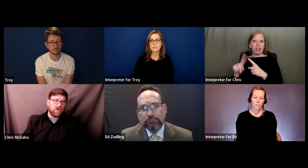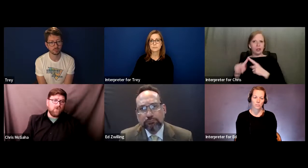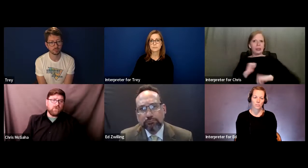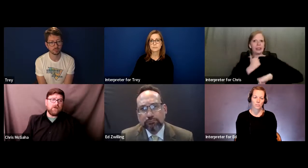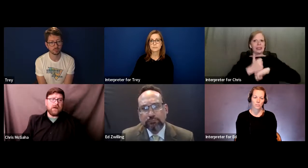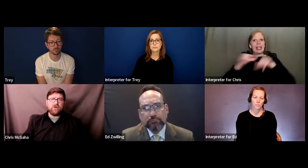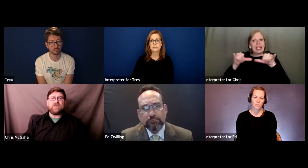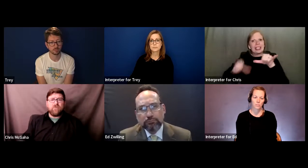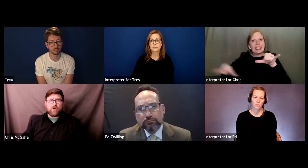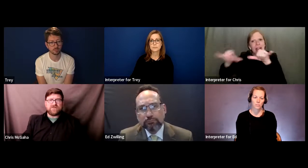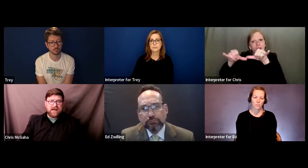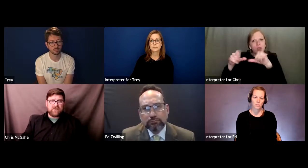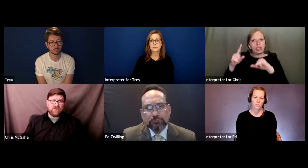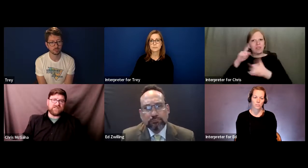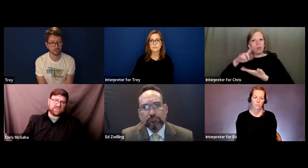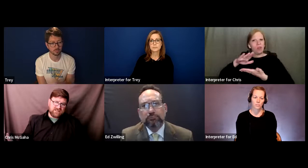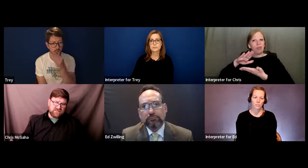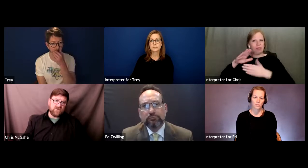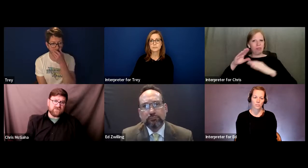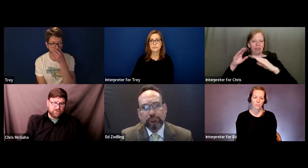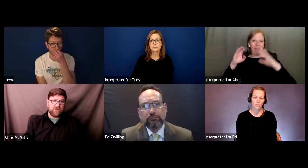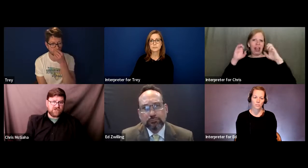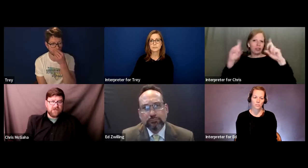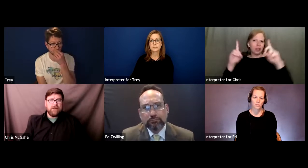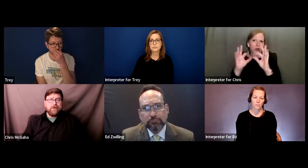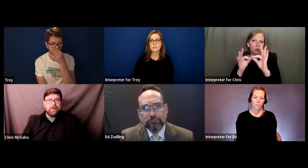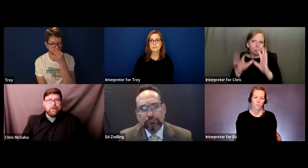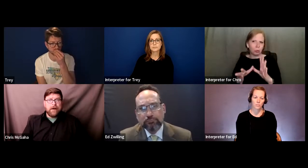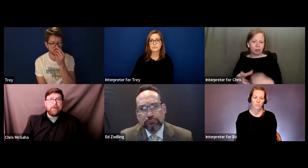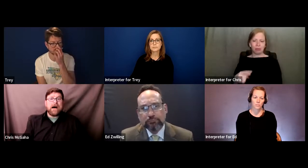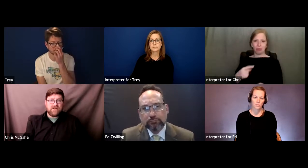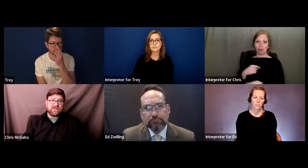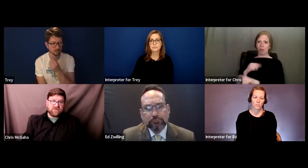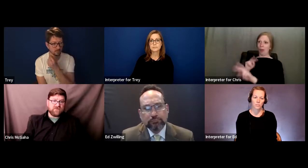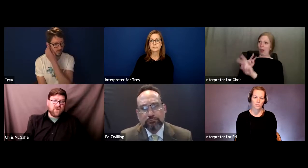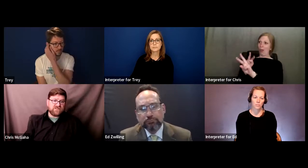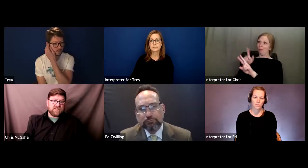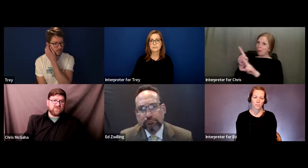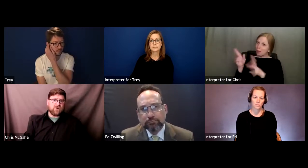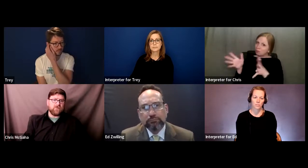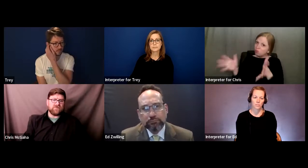So I'm looking forward to that organization continuing to push higher stands for educational